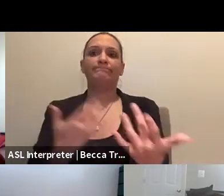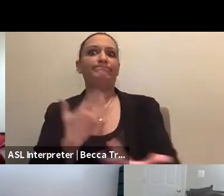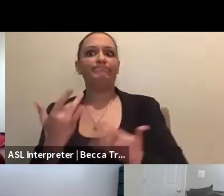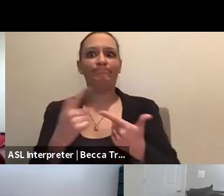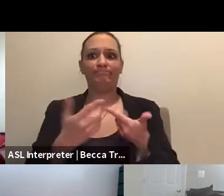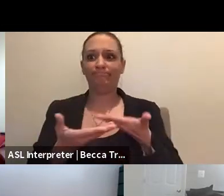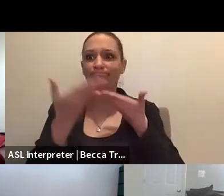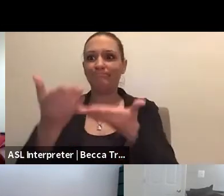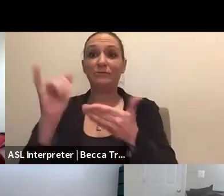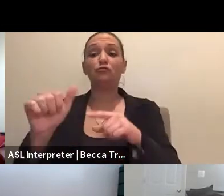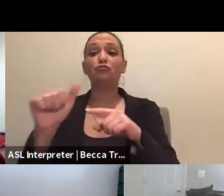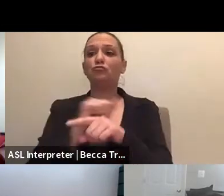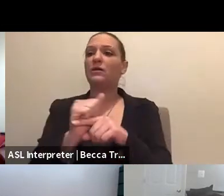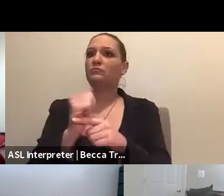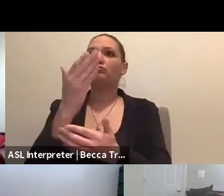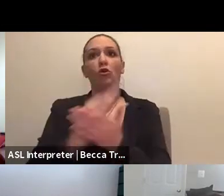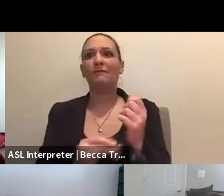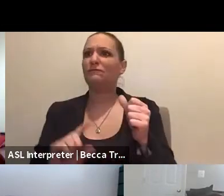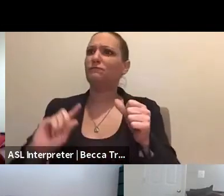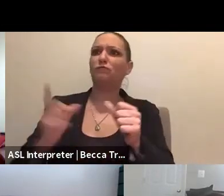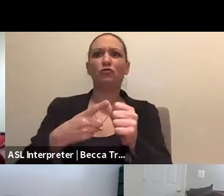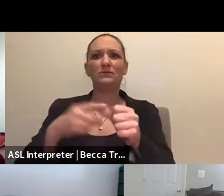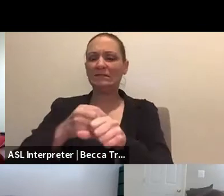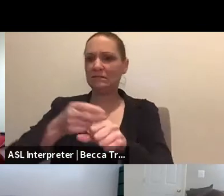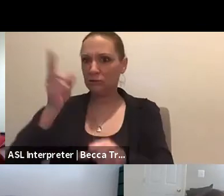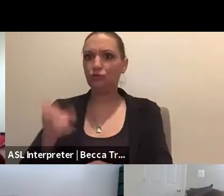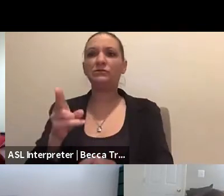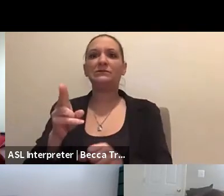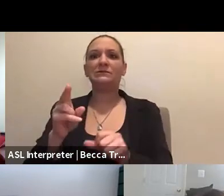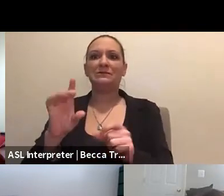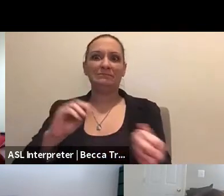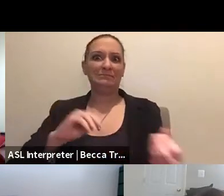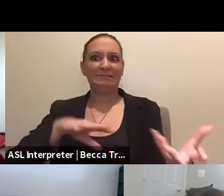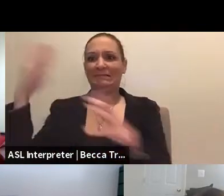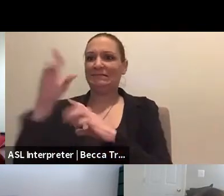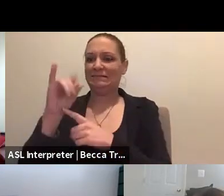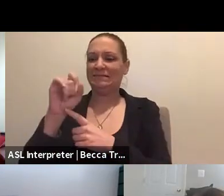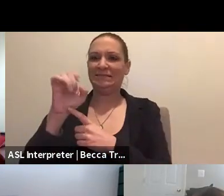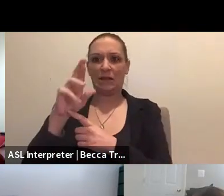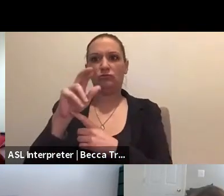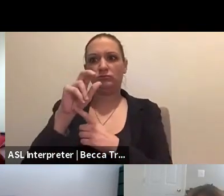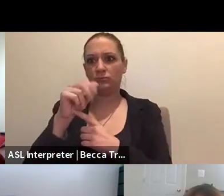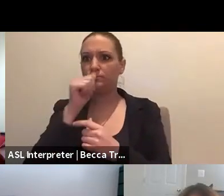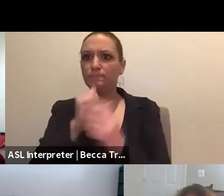as part of the first ever Disaster Resilience Awareness Month. Throughout the month of March